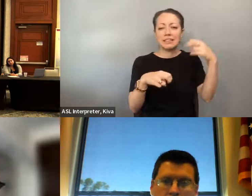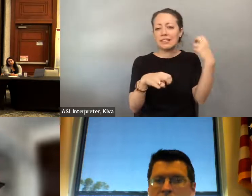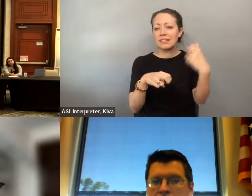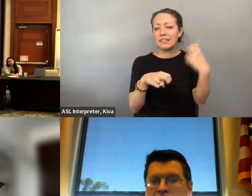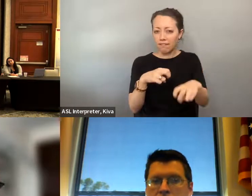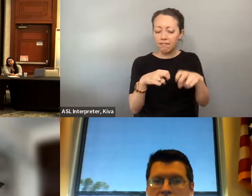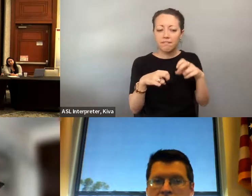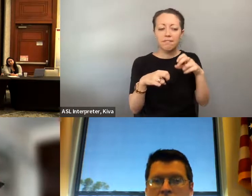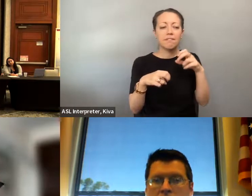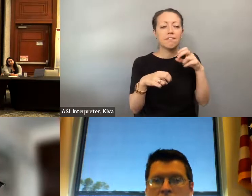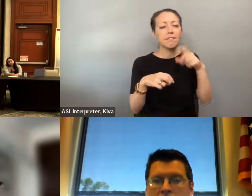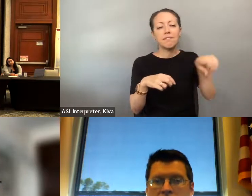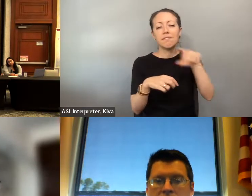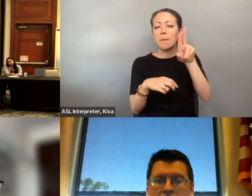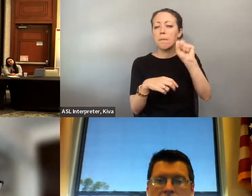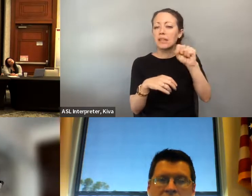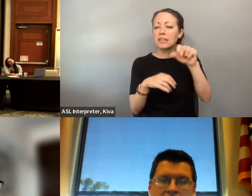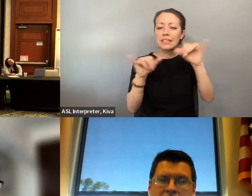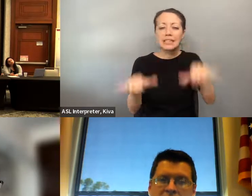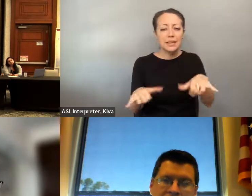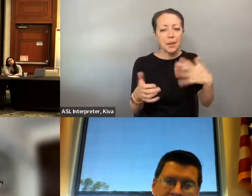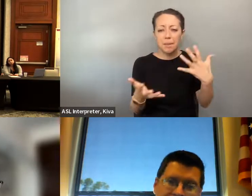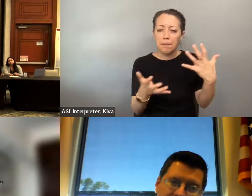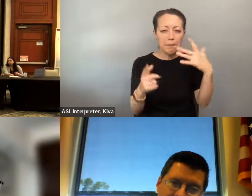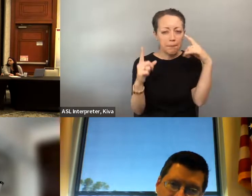bus stop, or bus vehicle, but also as we know, many metropolitan areas those bus services are very challenging